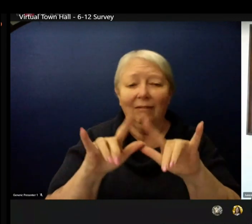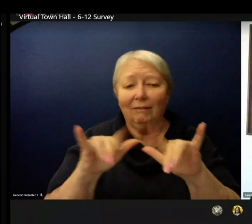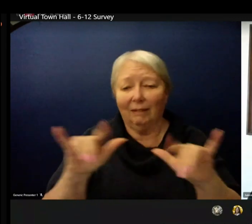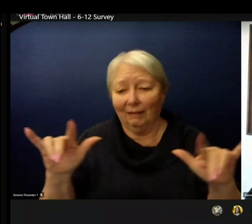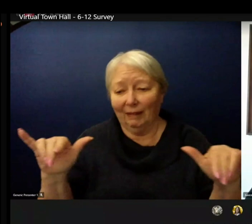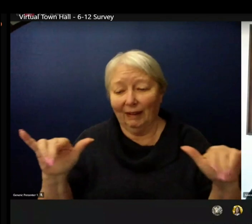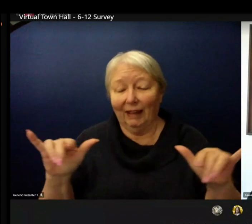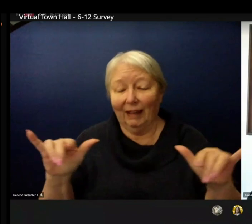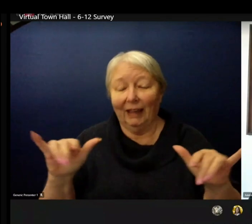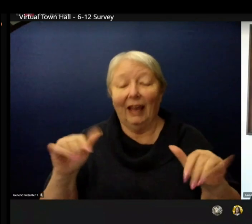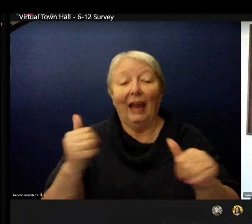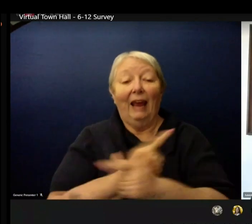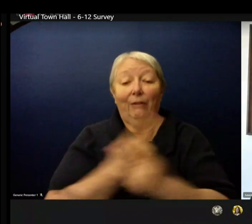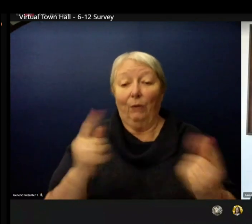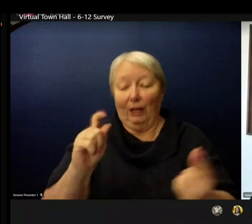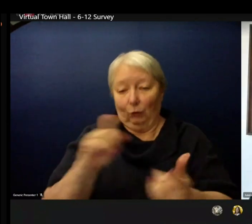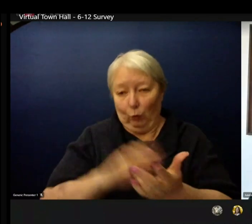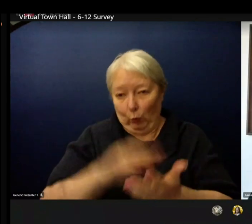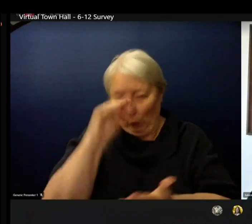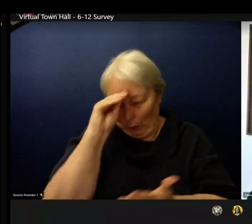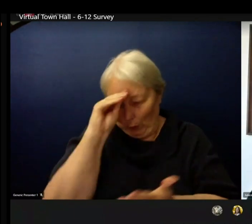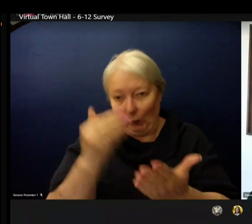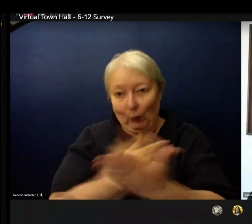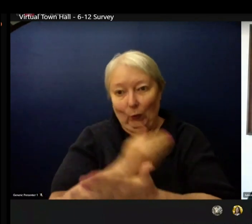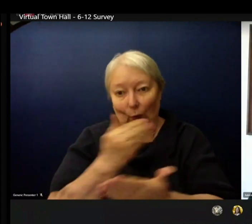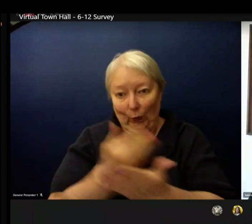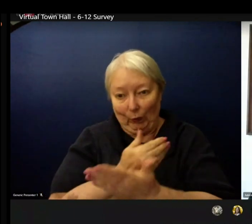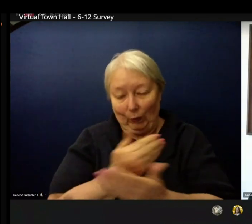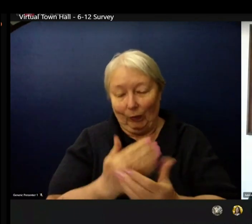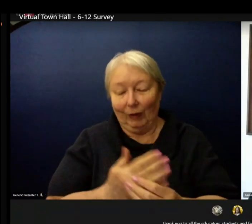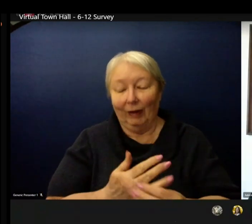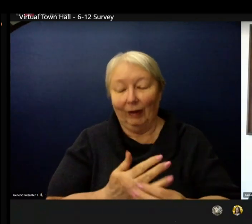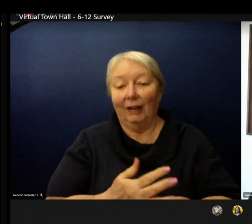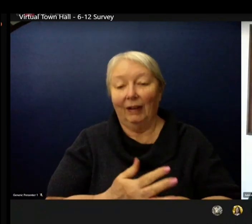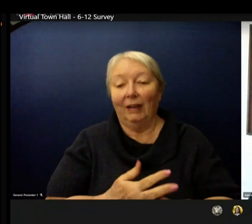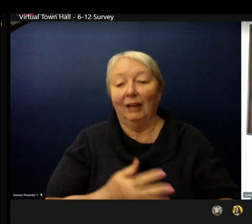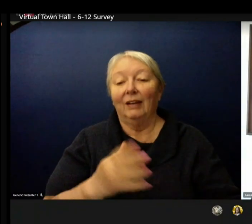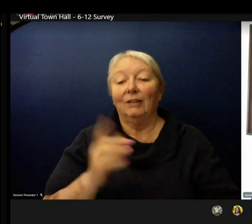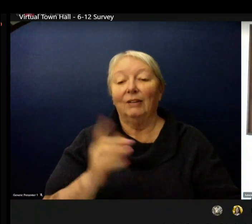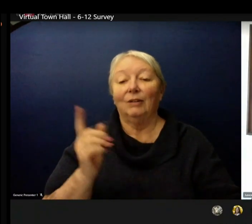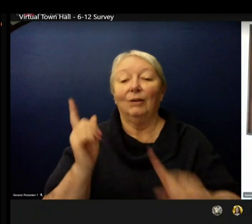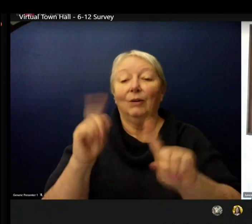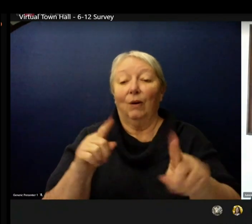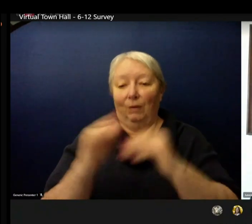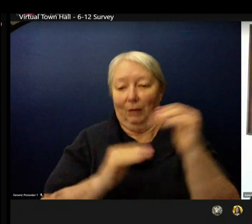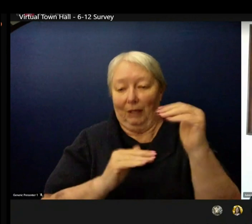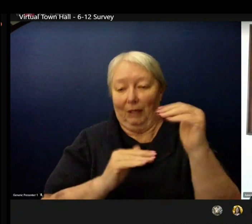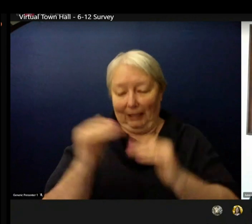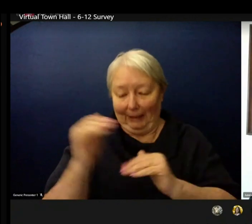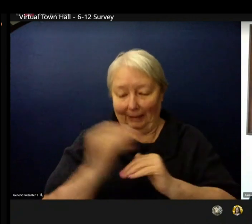Last week 6th-12th grade families received an enrollment survey and an opportunity